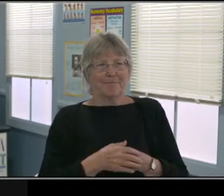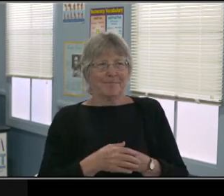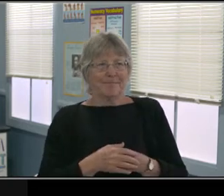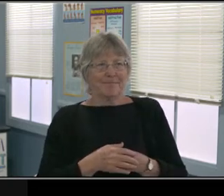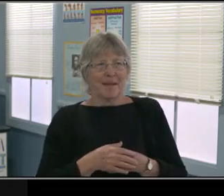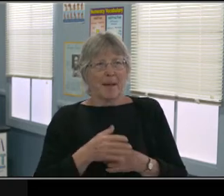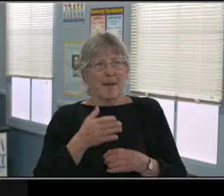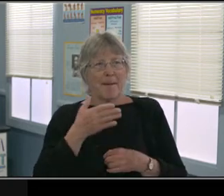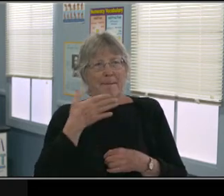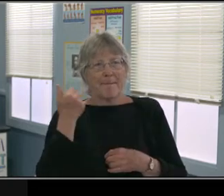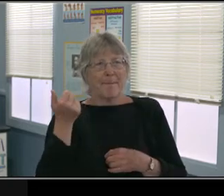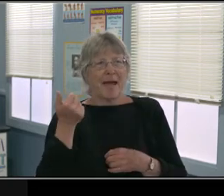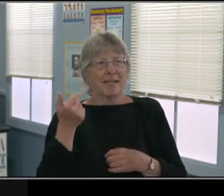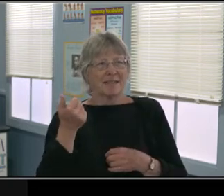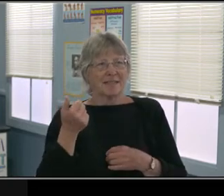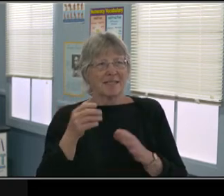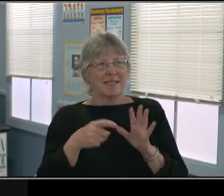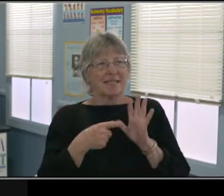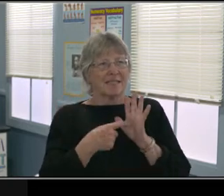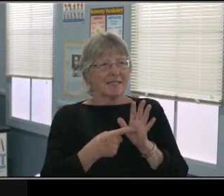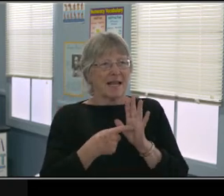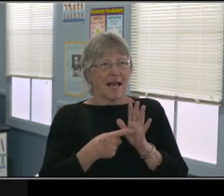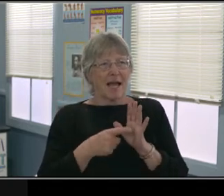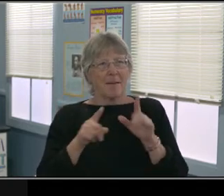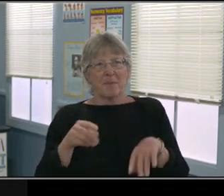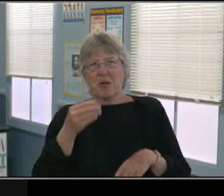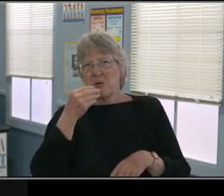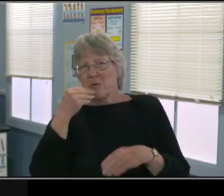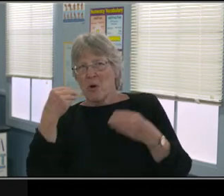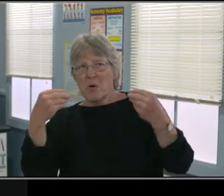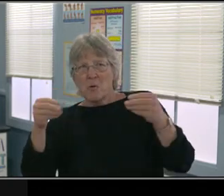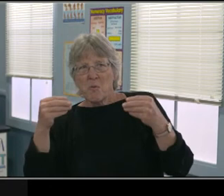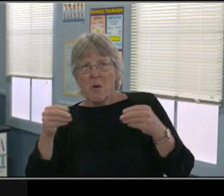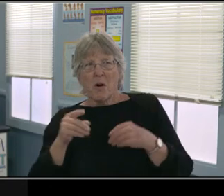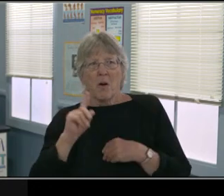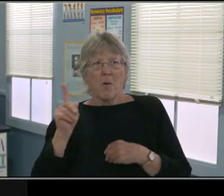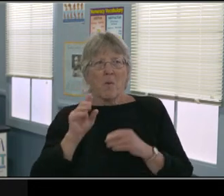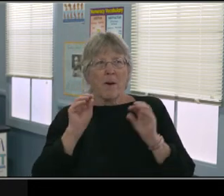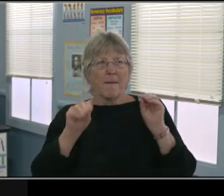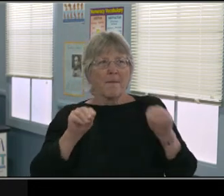And there's time-saving or routines. So we're gonna explain each one of those. Next slide, please.